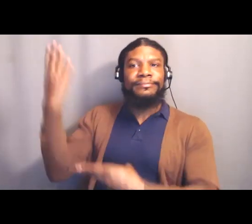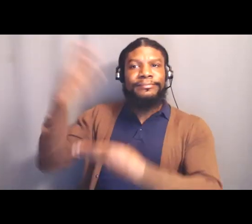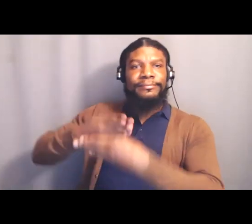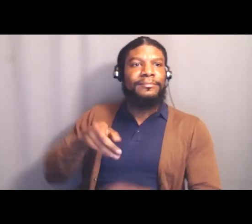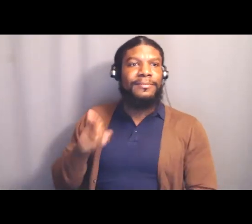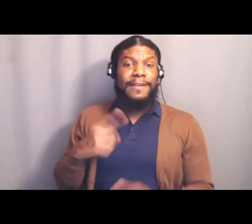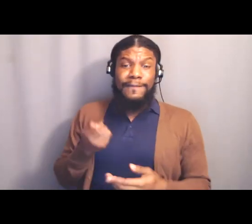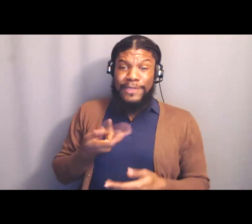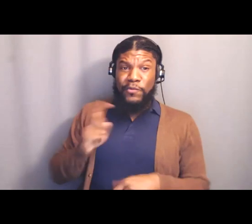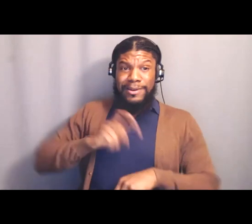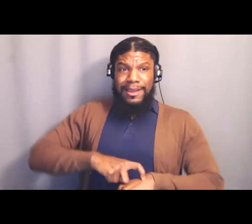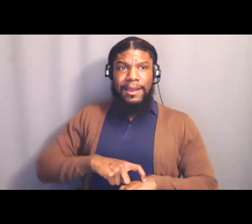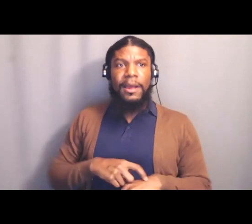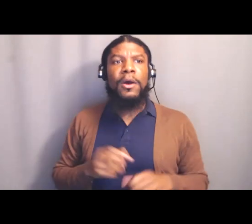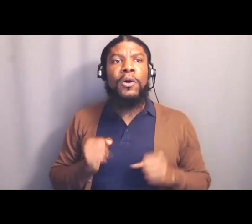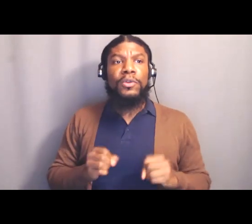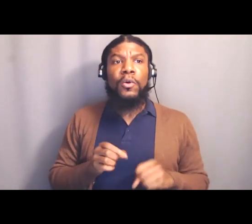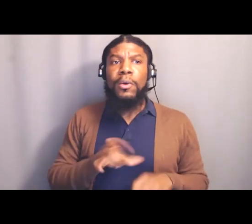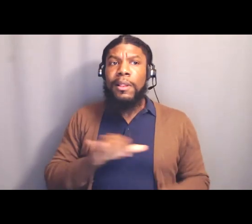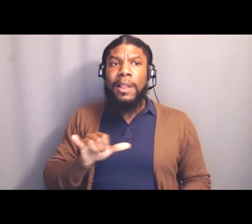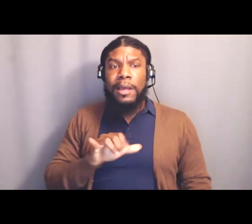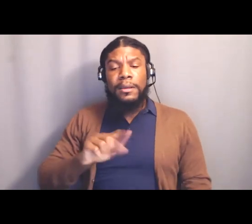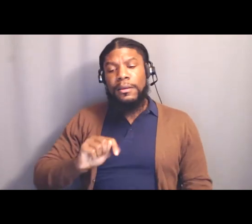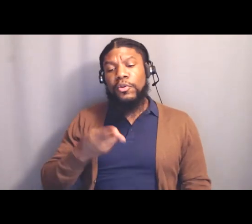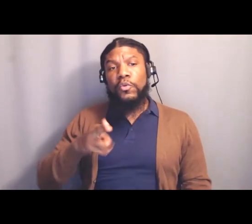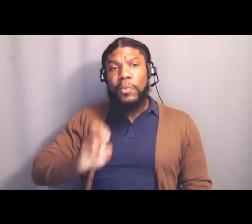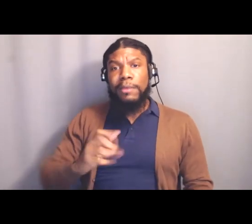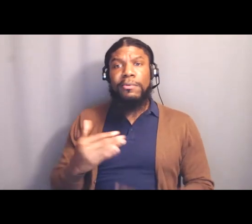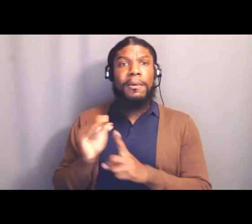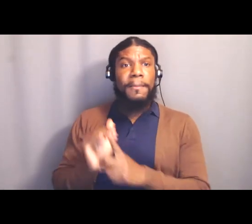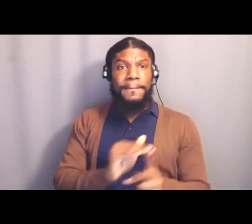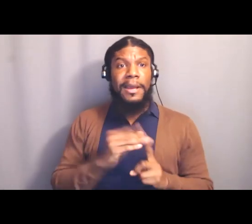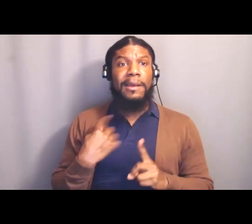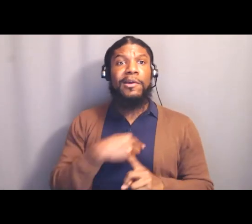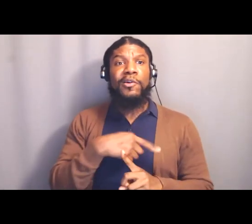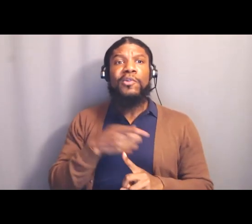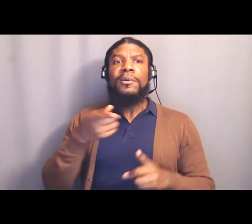But as Kwame Ture reminds us, we have to fight against imperialism,